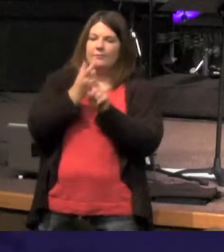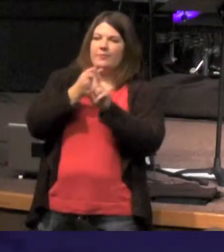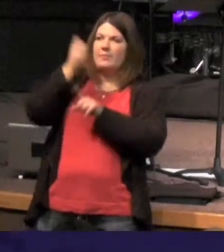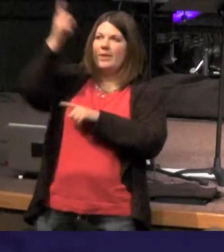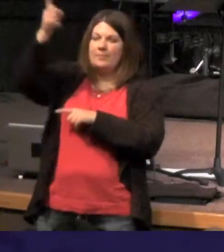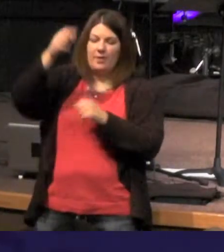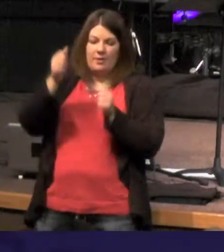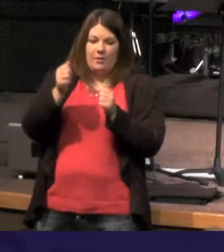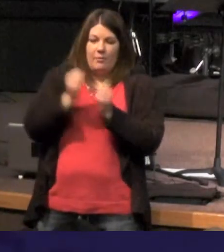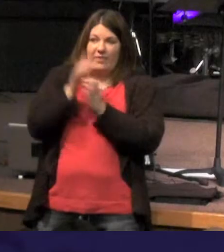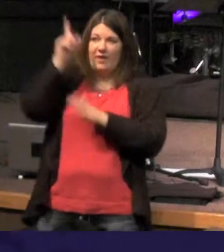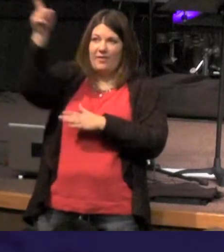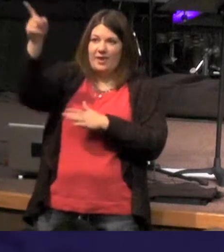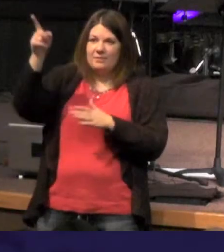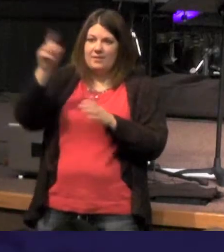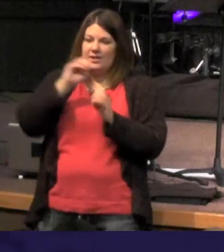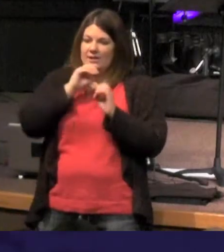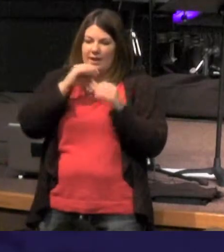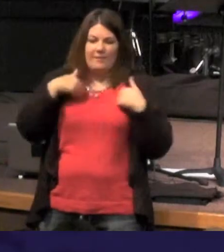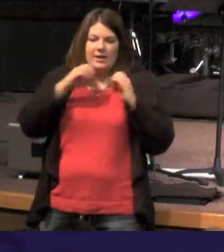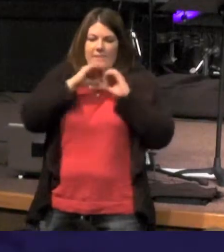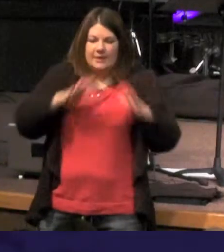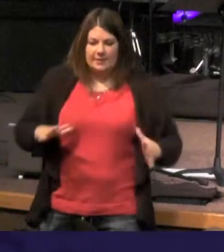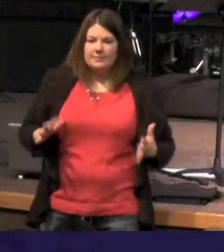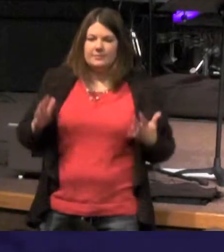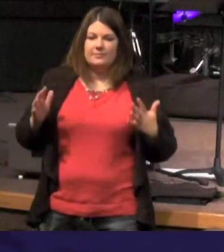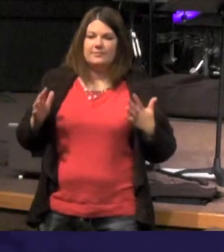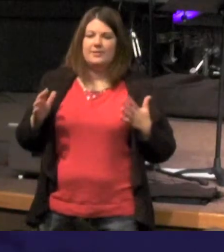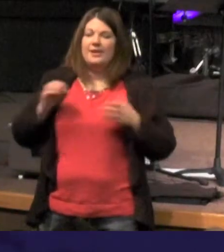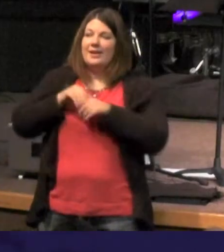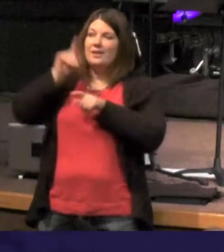was not anything made that was made it In him was life and the life was the light